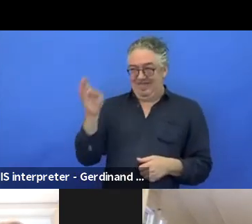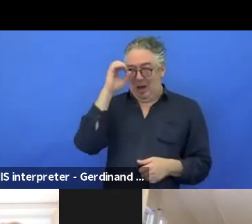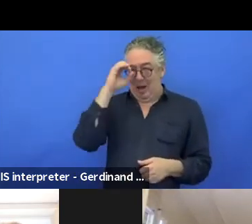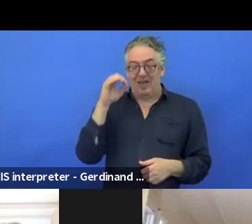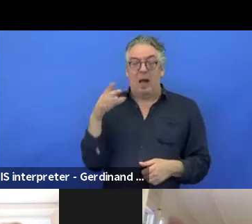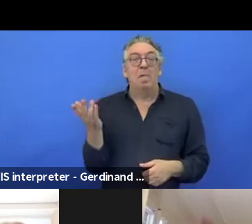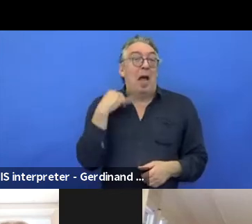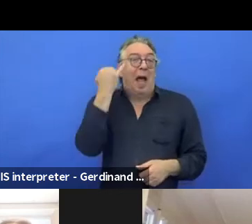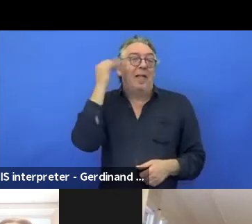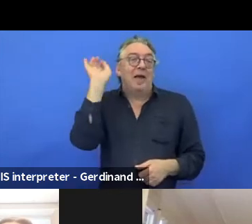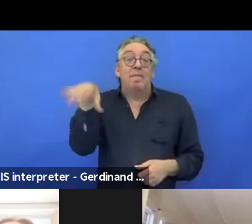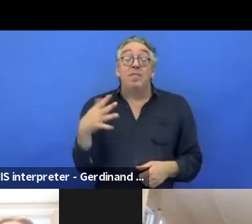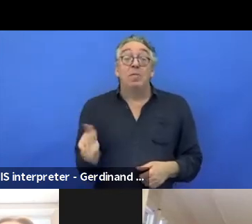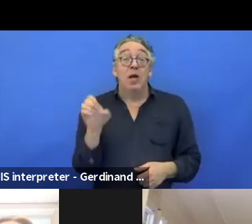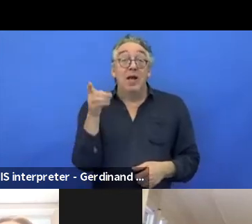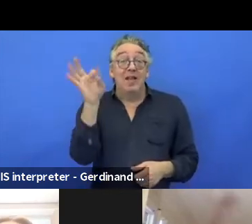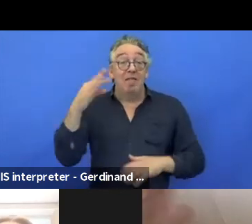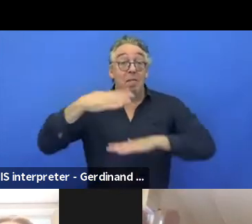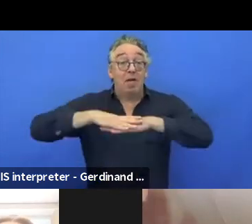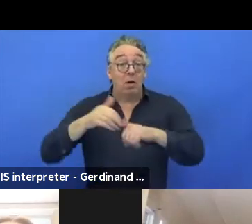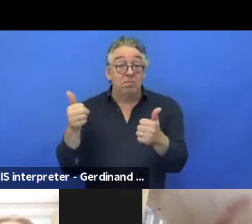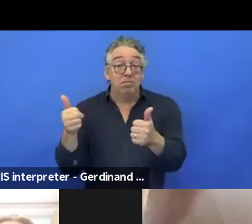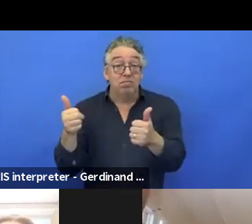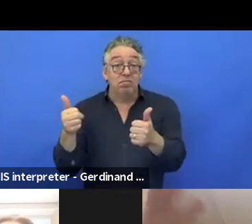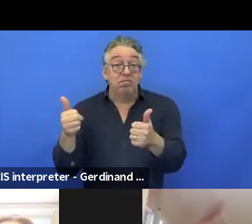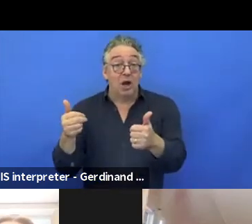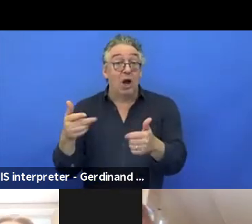EDF has got a great platform because of its sustainability